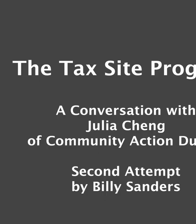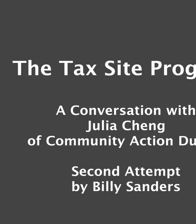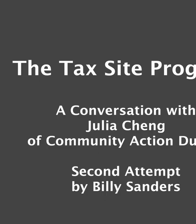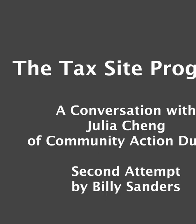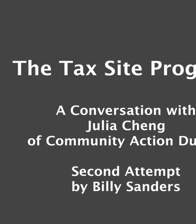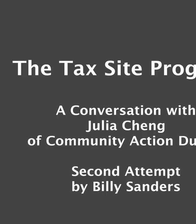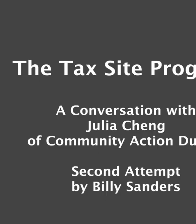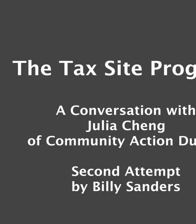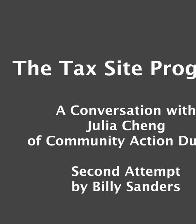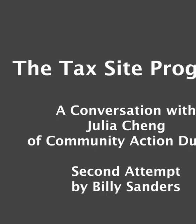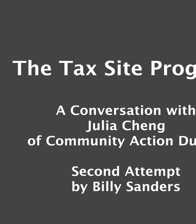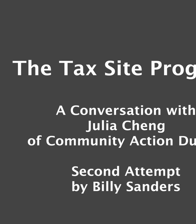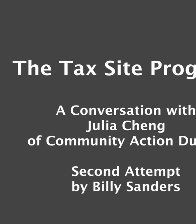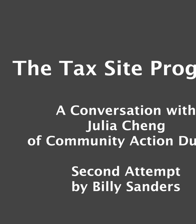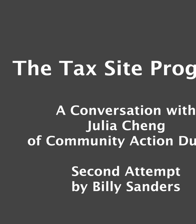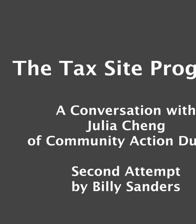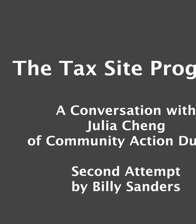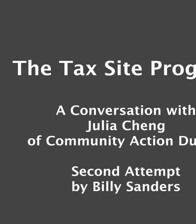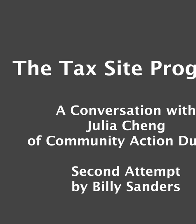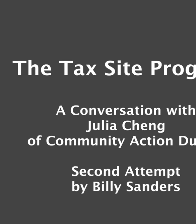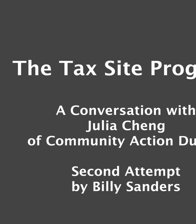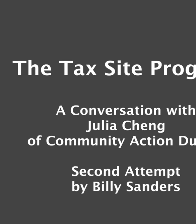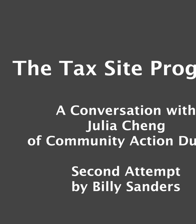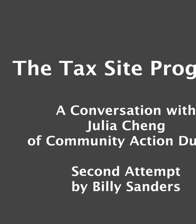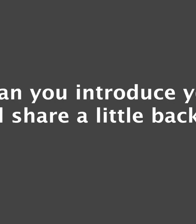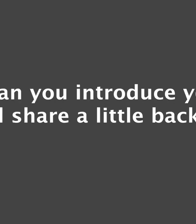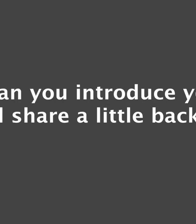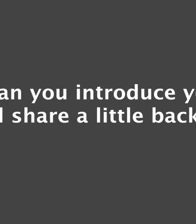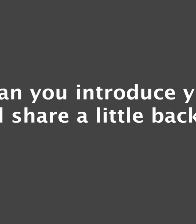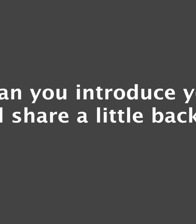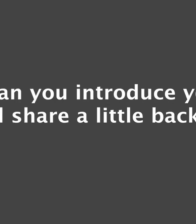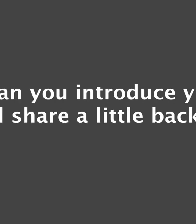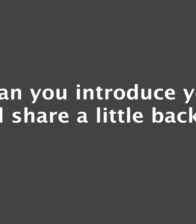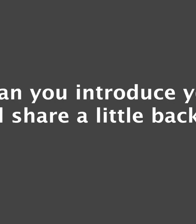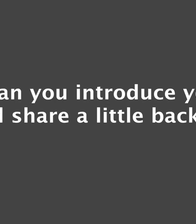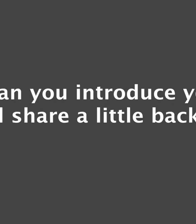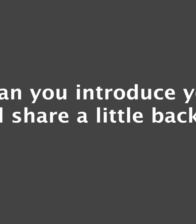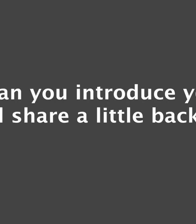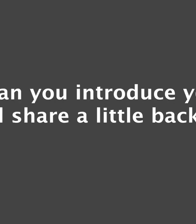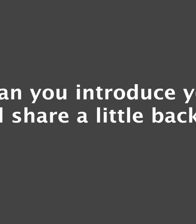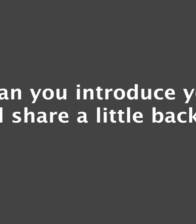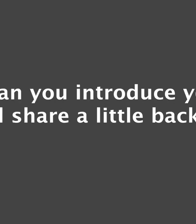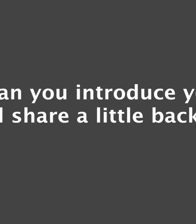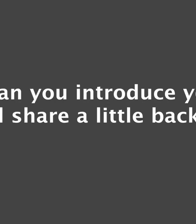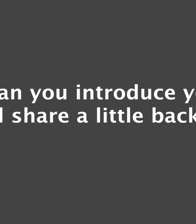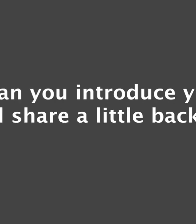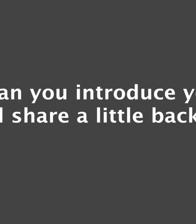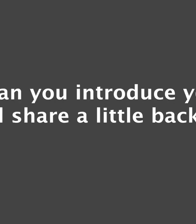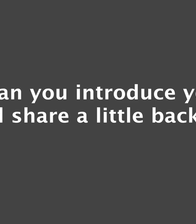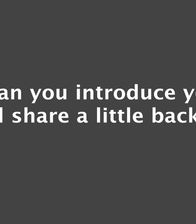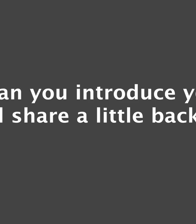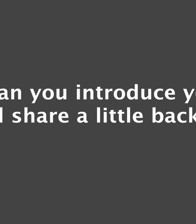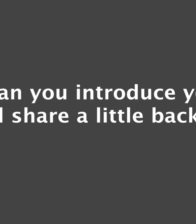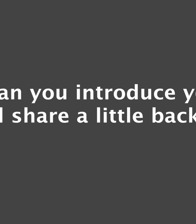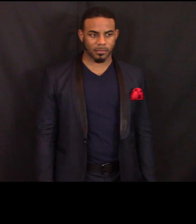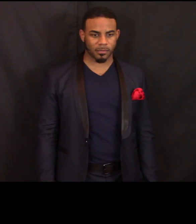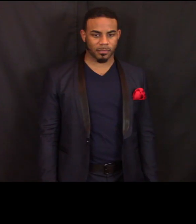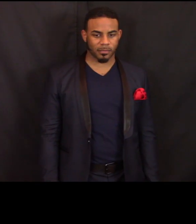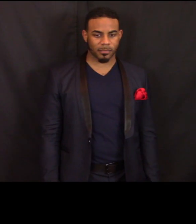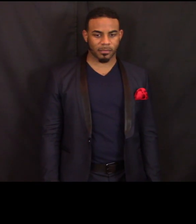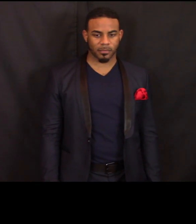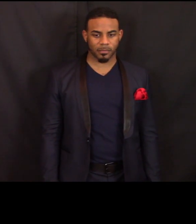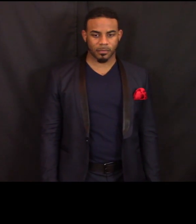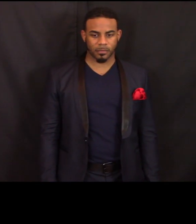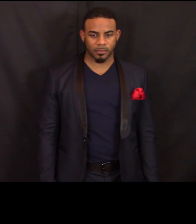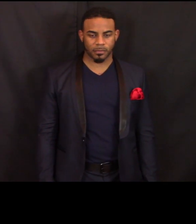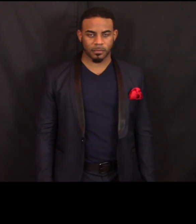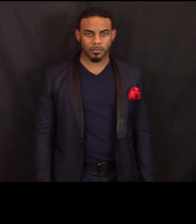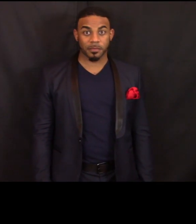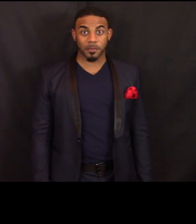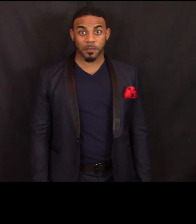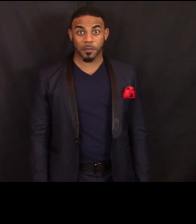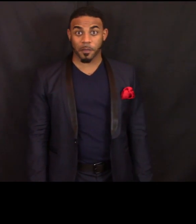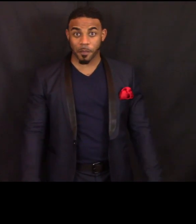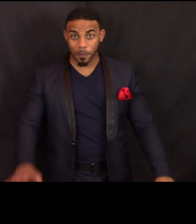My name is Julia Cheng